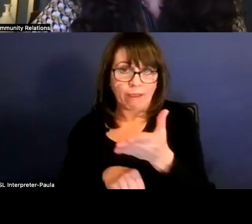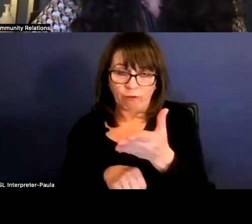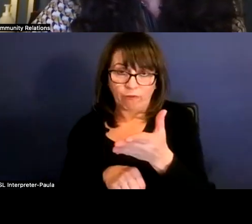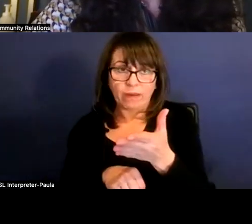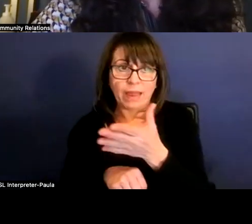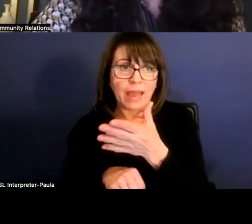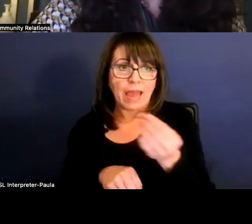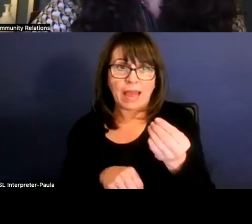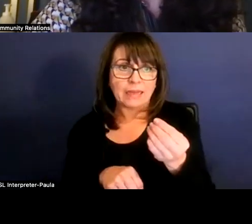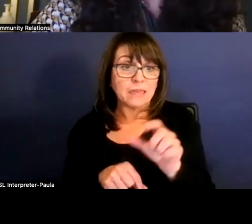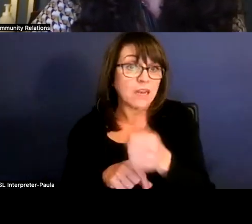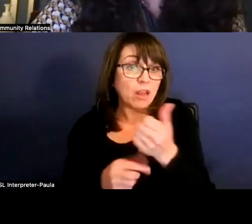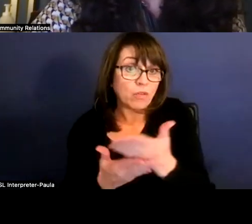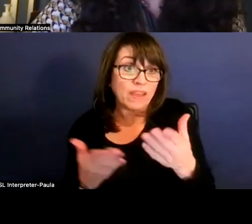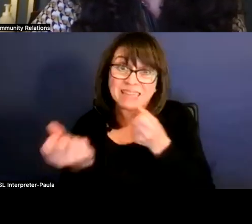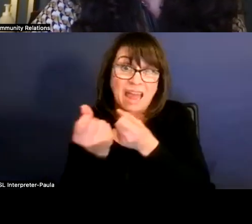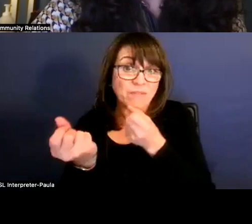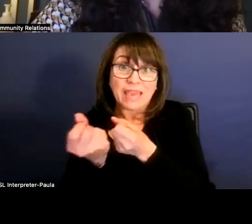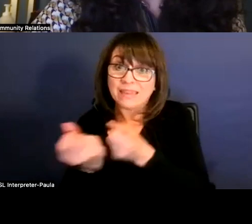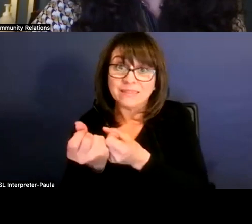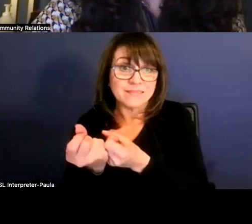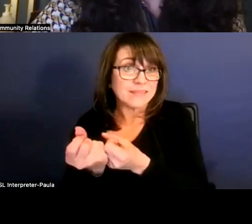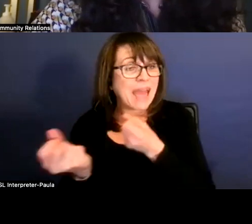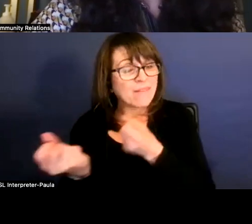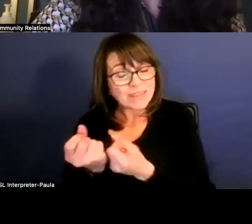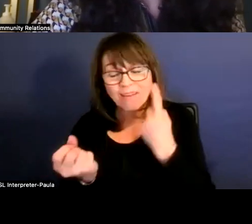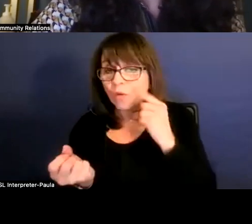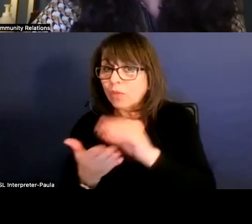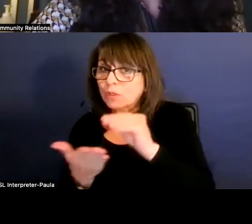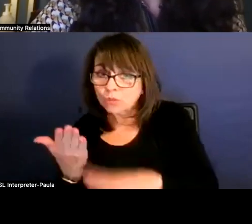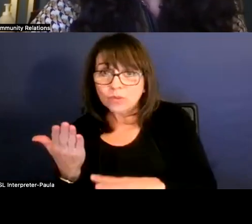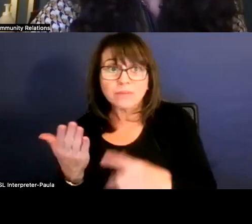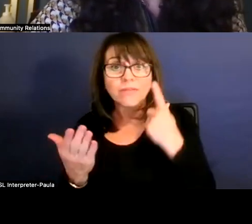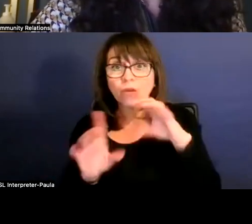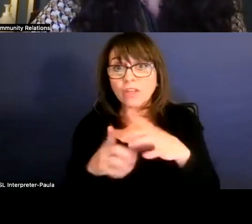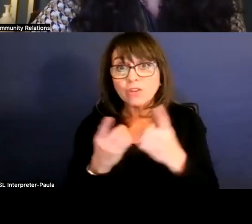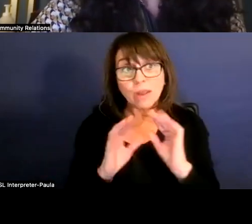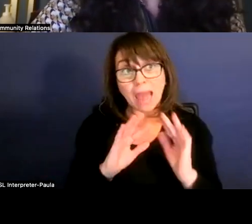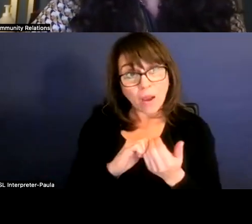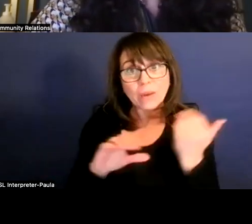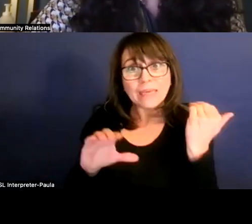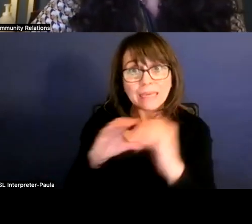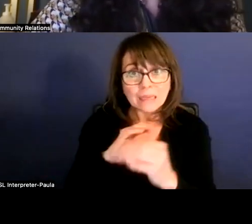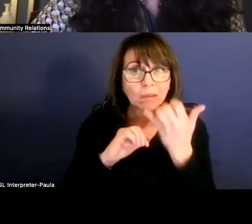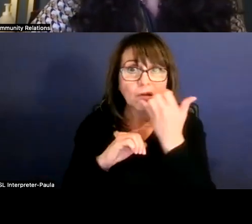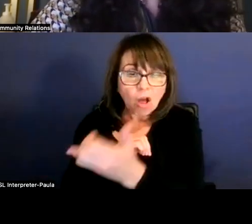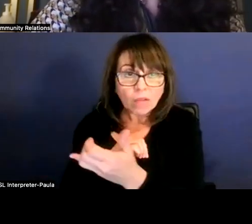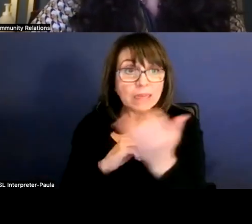And nothing is also advocate, advocate for our students in our district by emailing or calling, or if you have chance to go